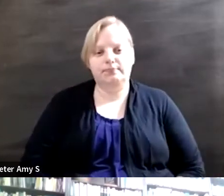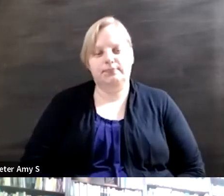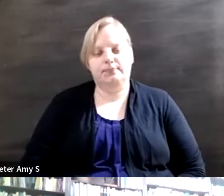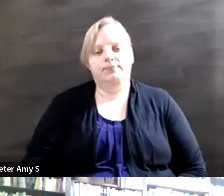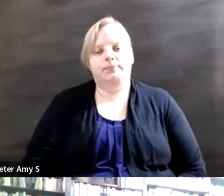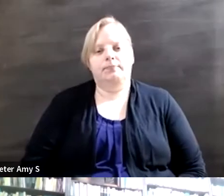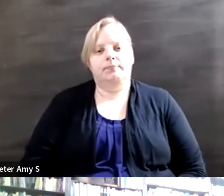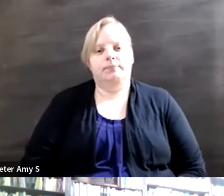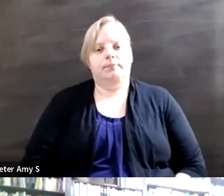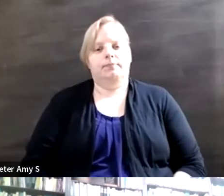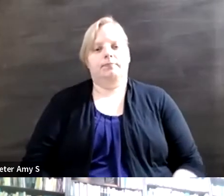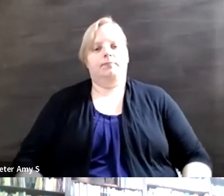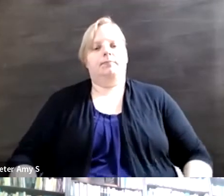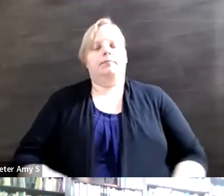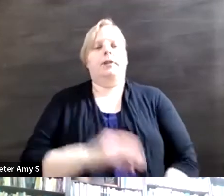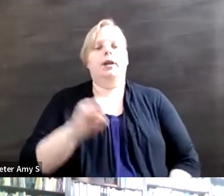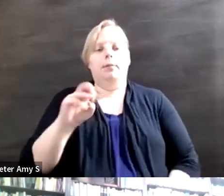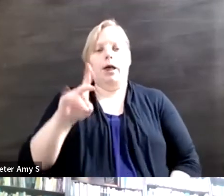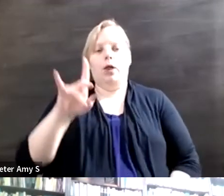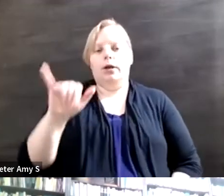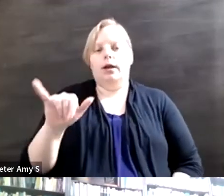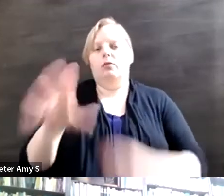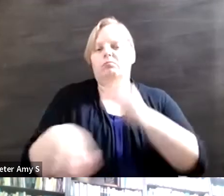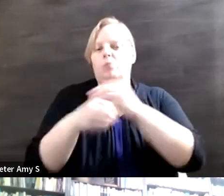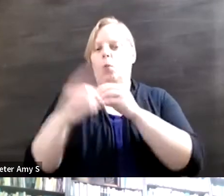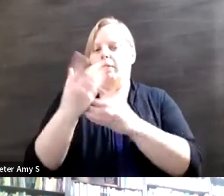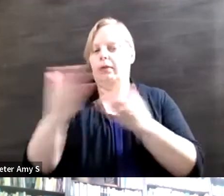I would say in addition to that one thing that's important and and maybe this is me speaking to